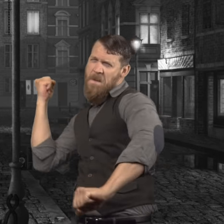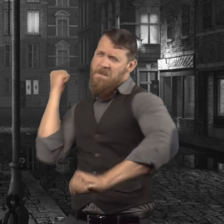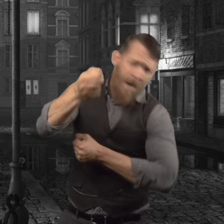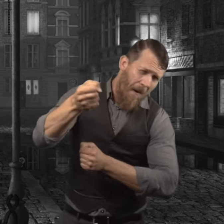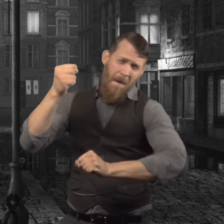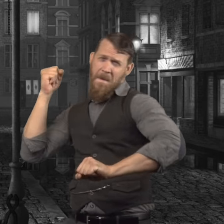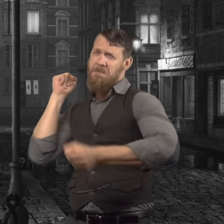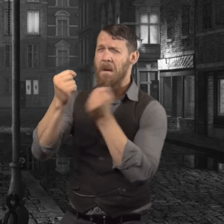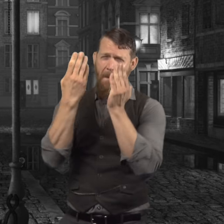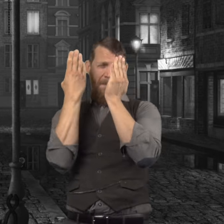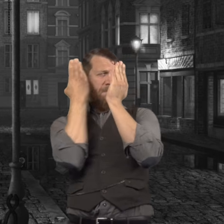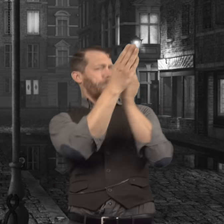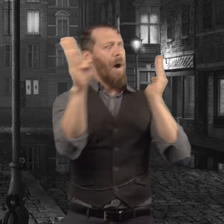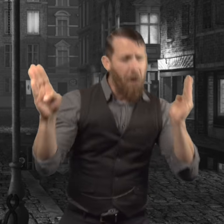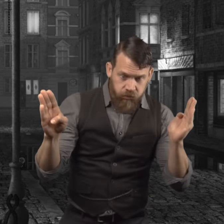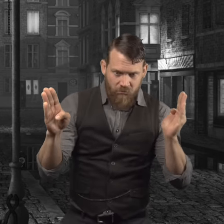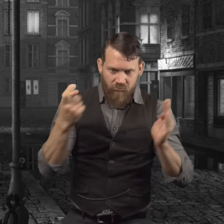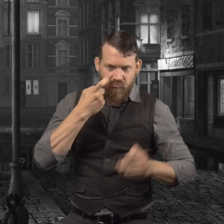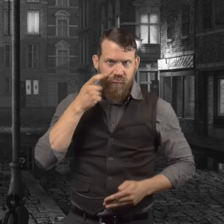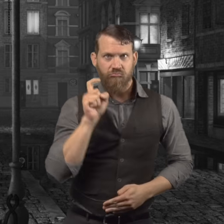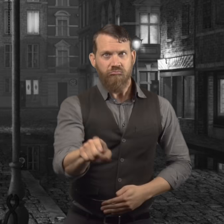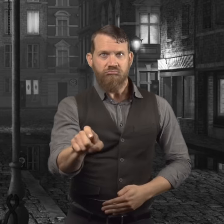They began to bang on the door until it opened.